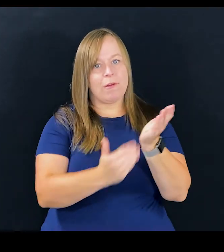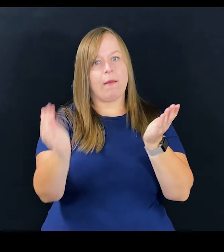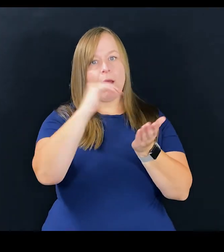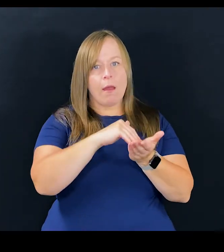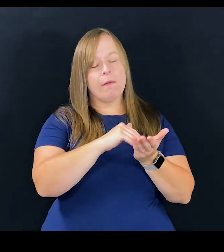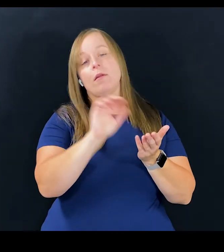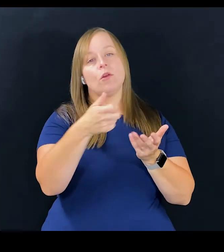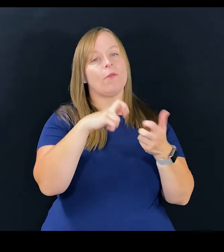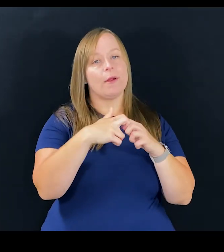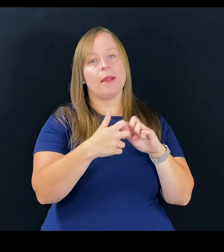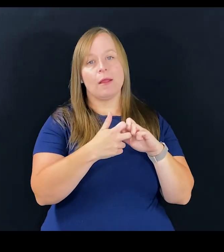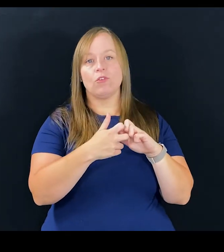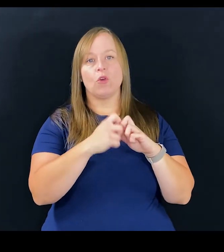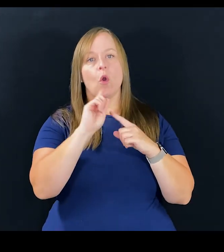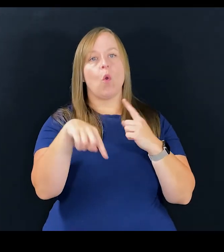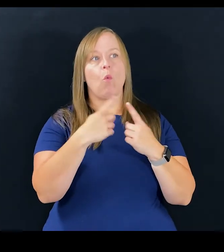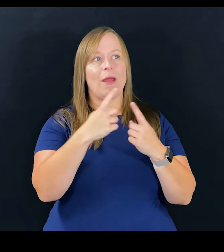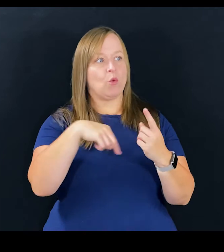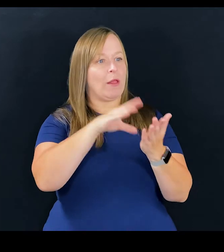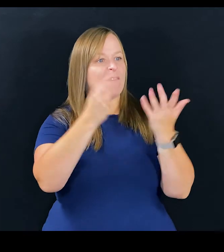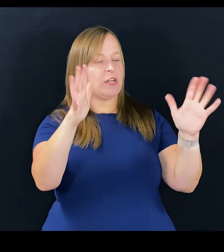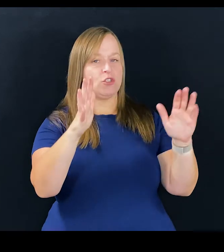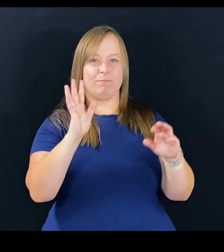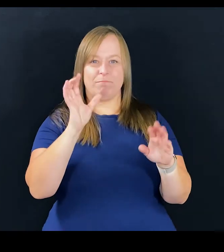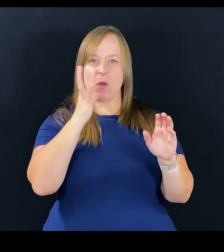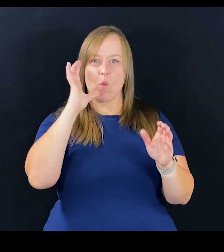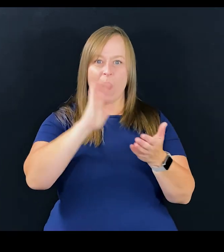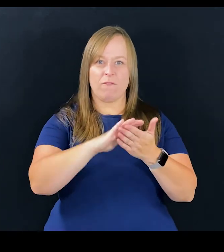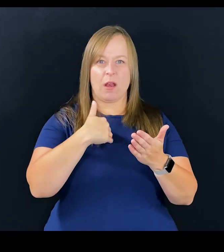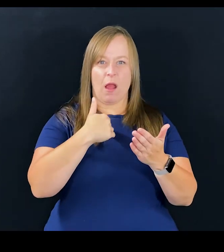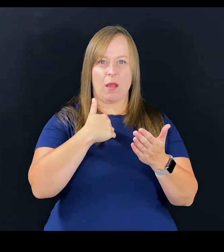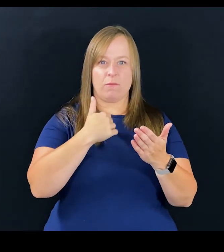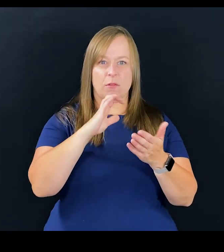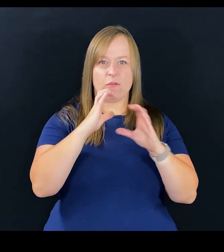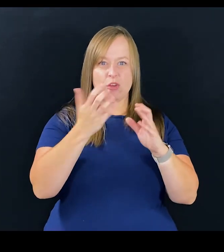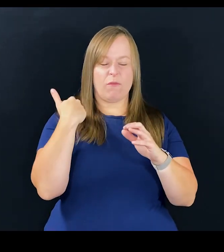another issue of when do we learn? My wife and I have this conversation, it's like, when do we learn?